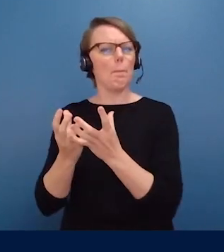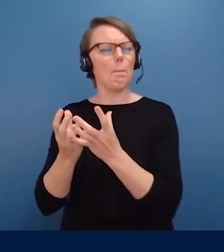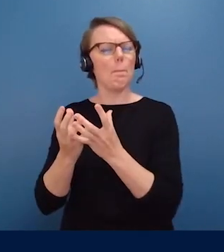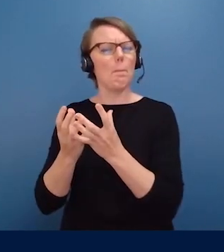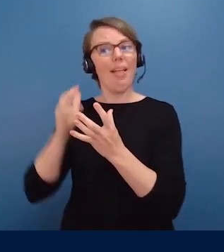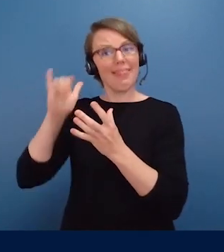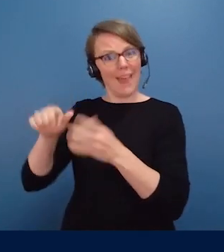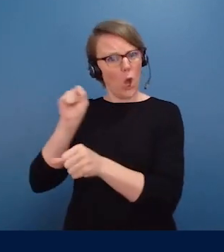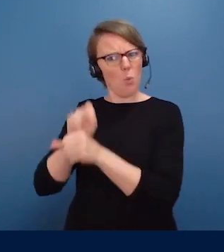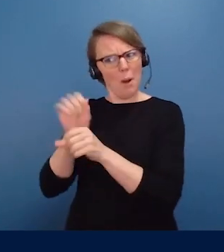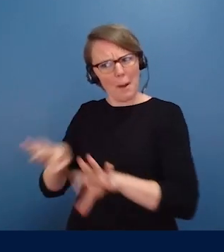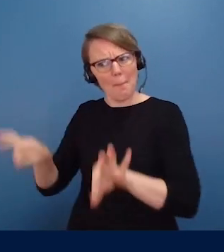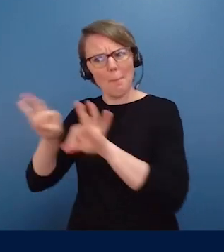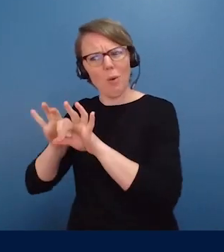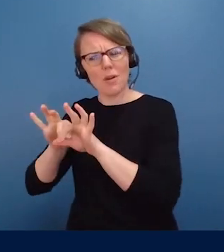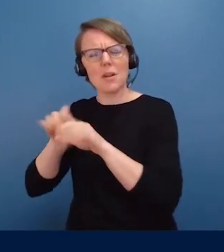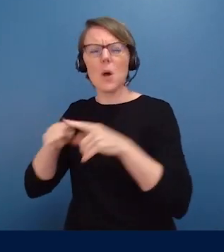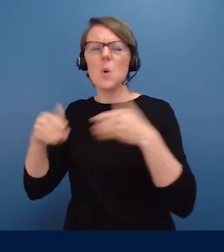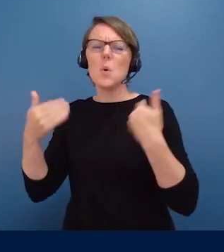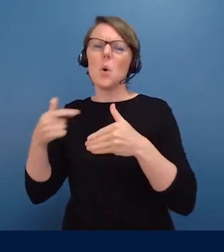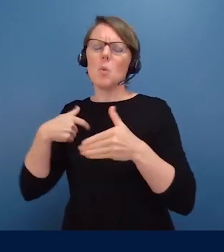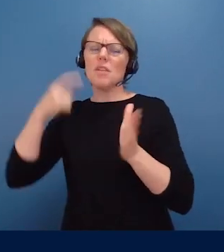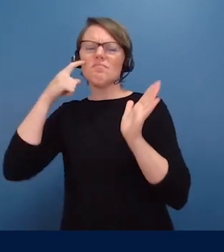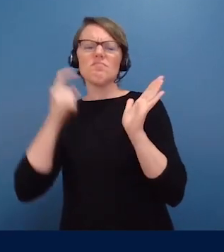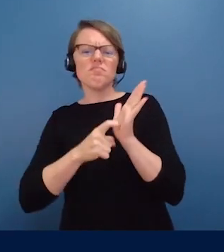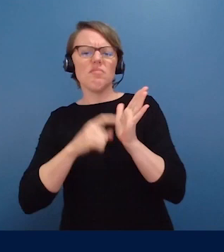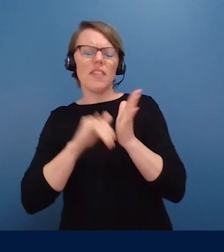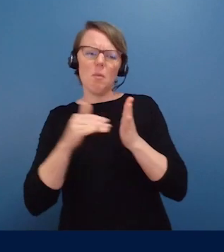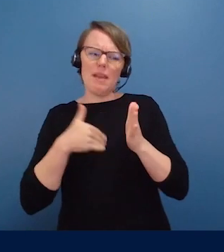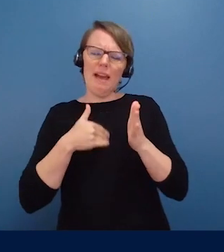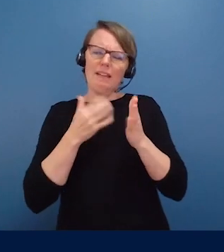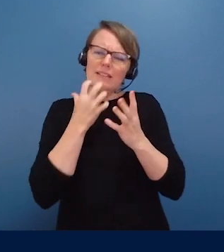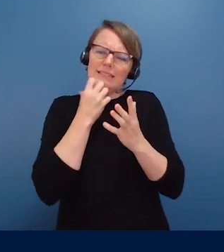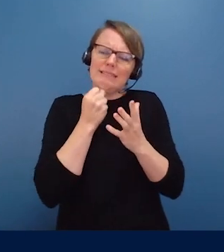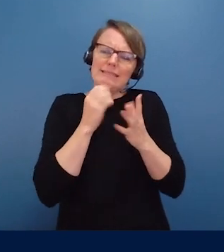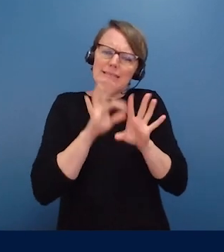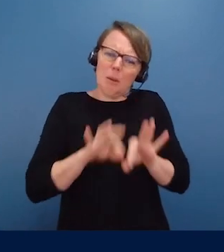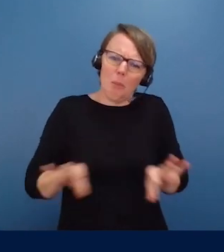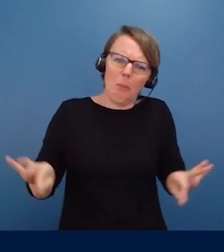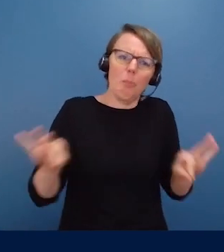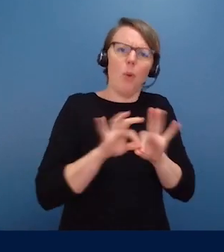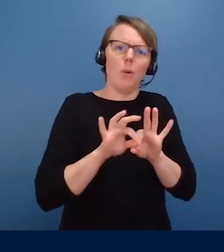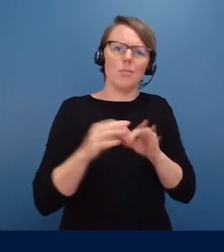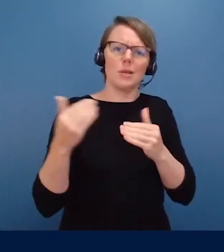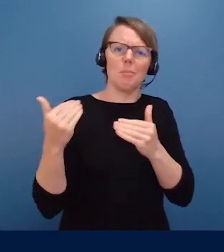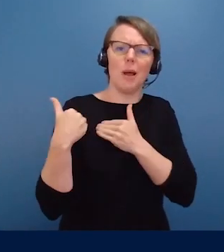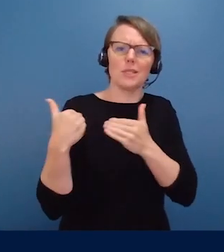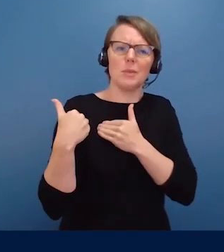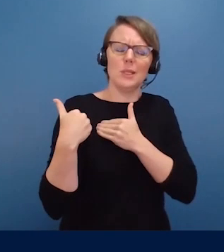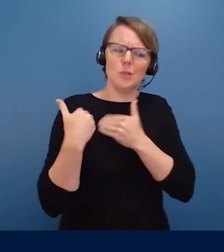we recognize that we have a heightened responsibility to work with nonprofits here in the United States.